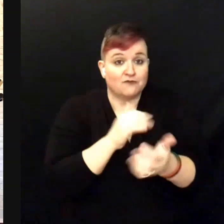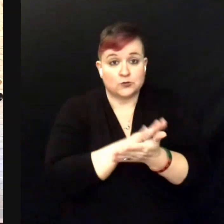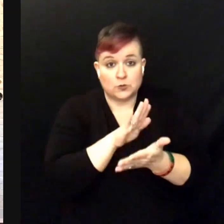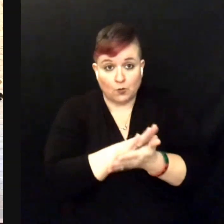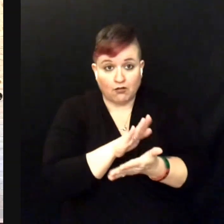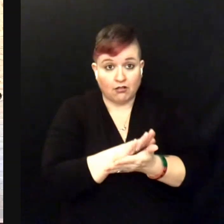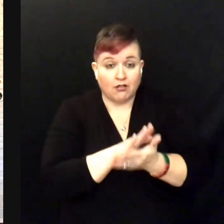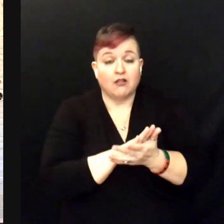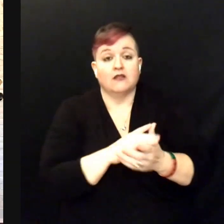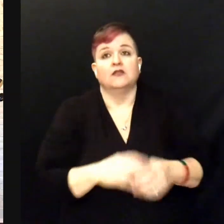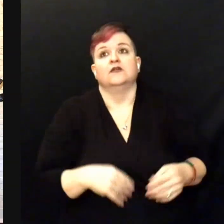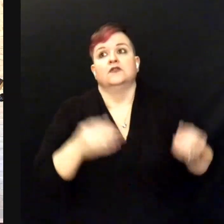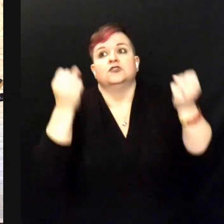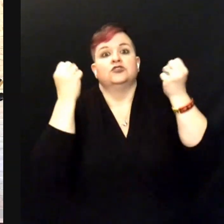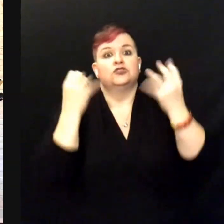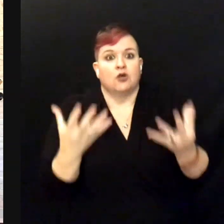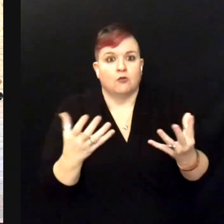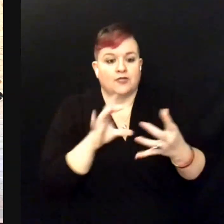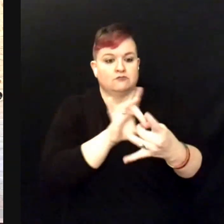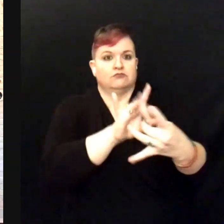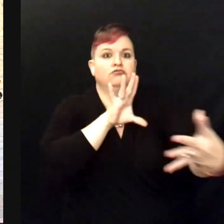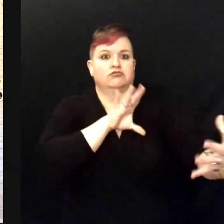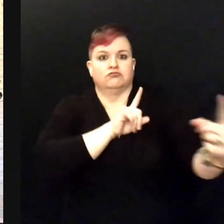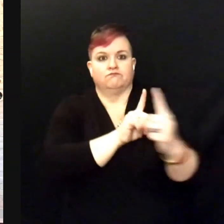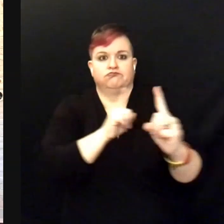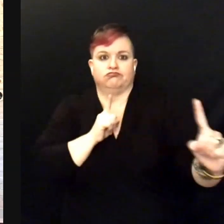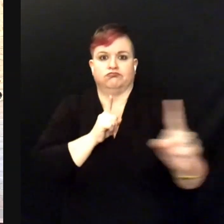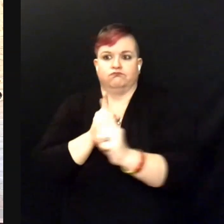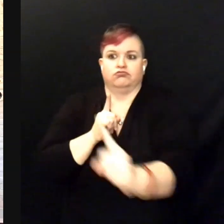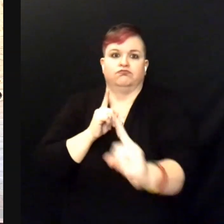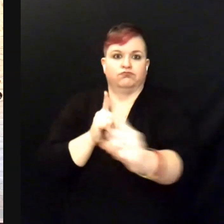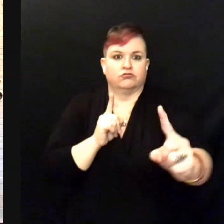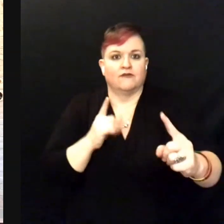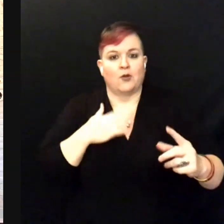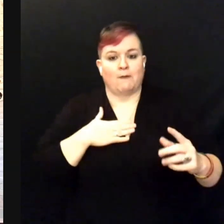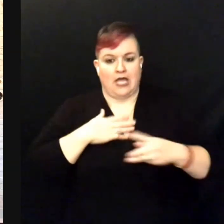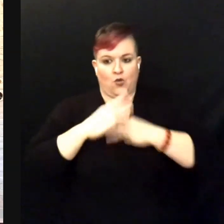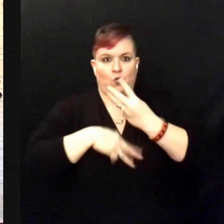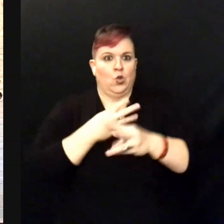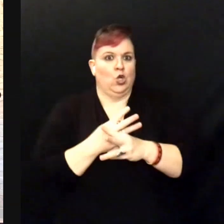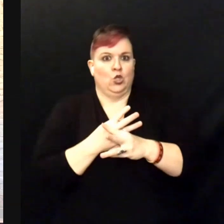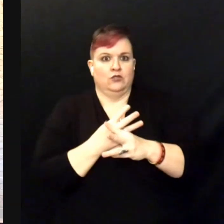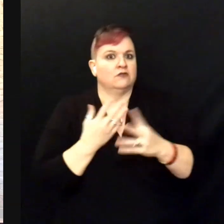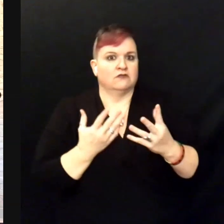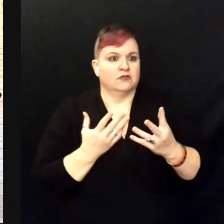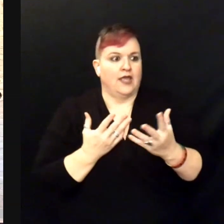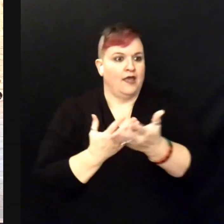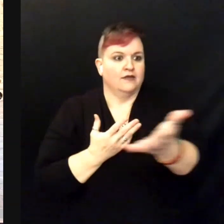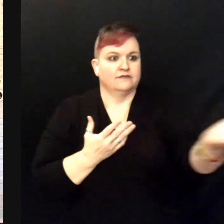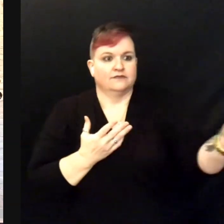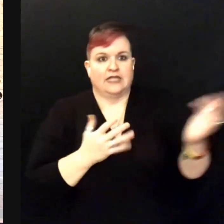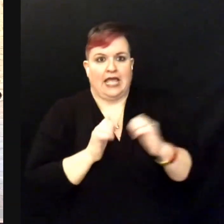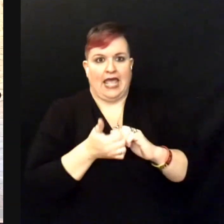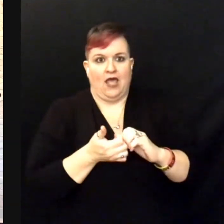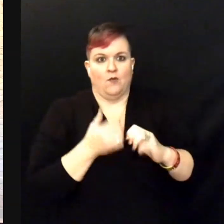There is so much of a disconnect between my world and the way it used to be.